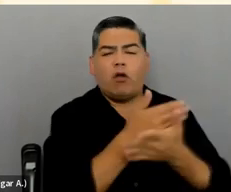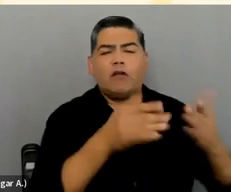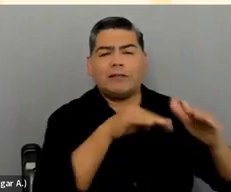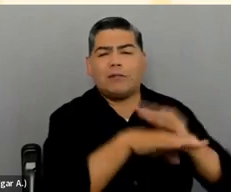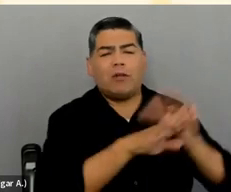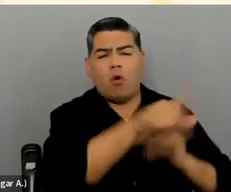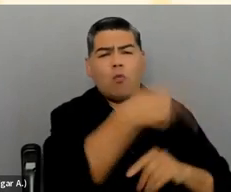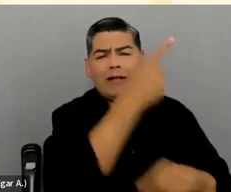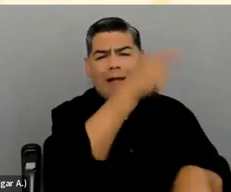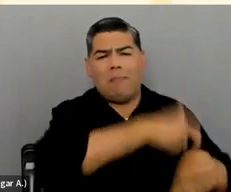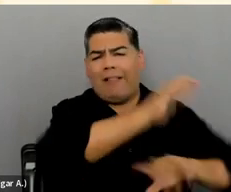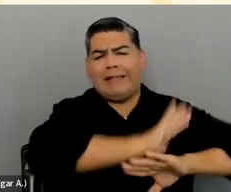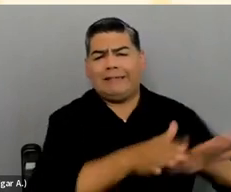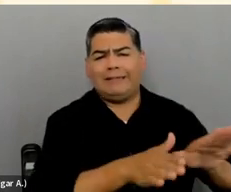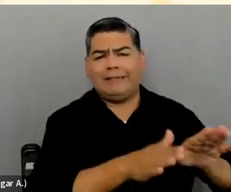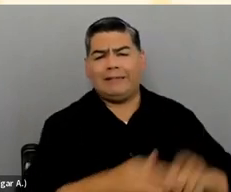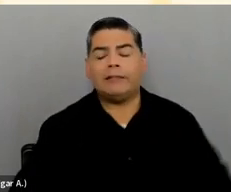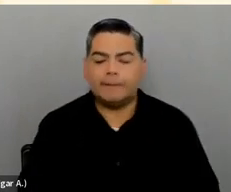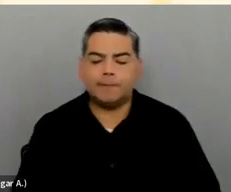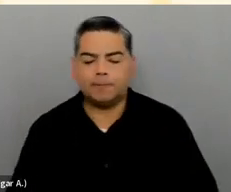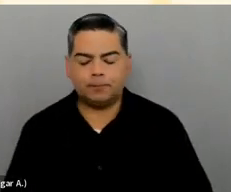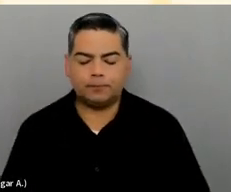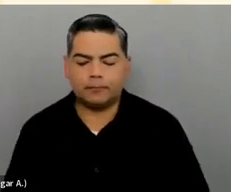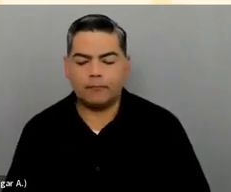I think that's a personal preference, I would say.